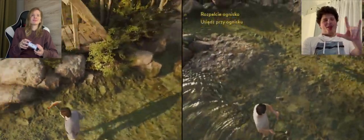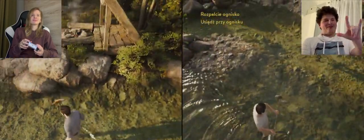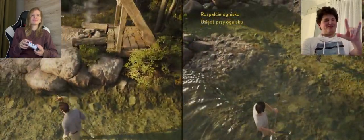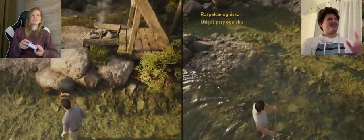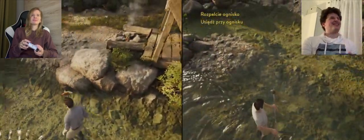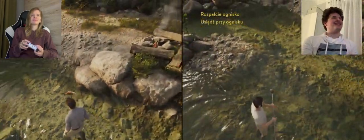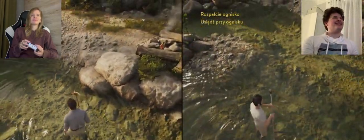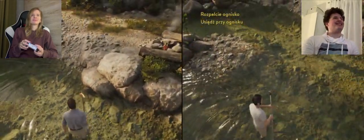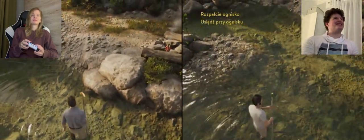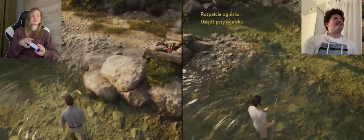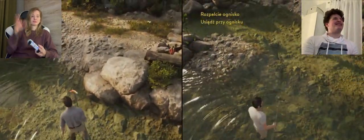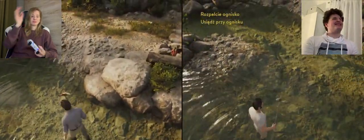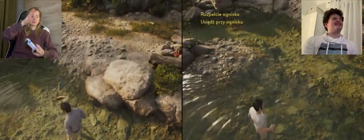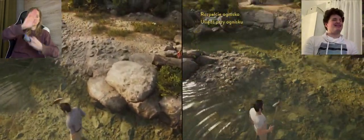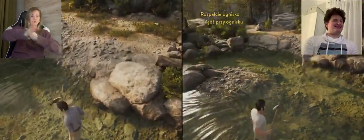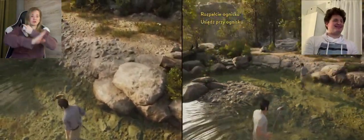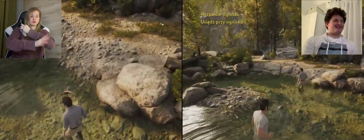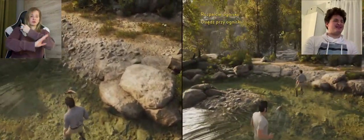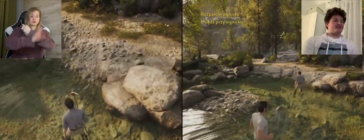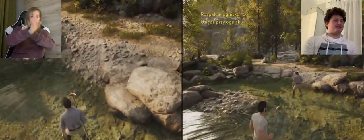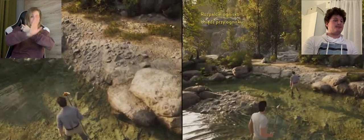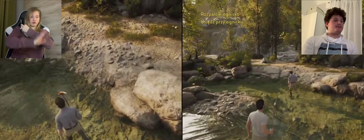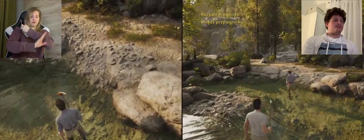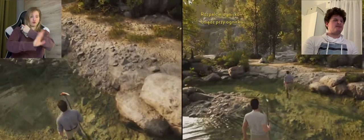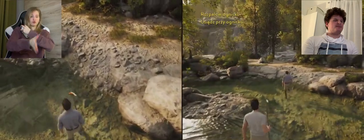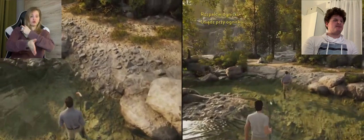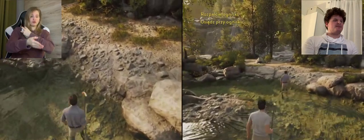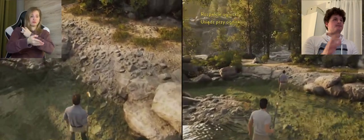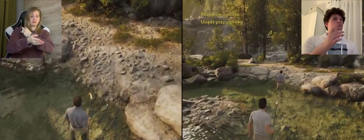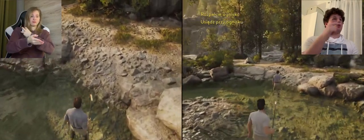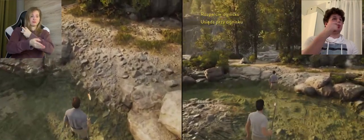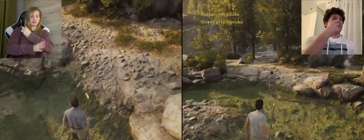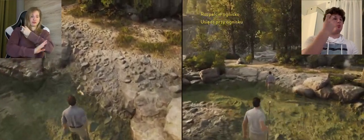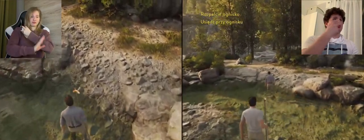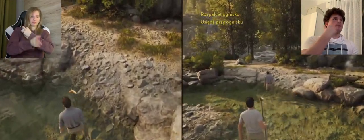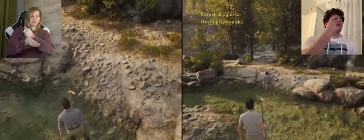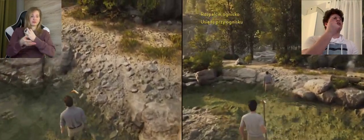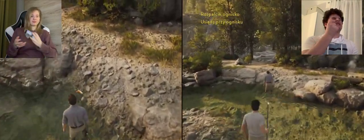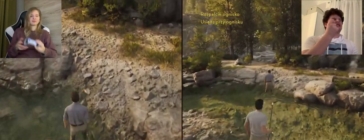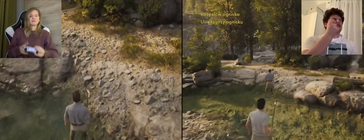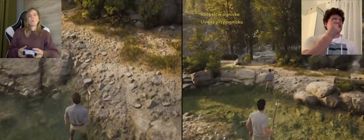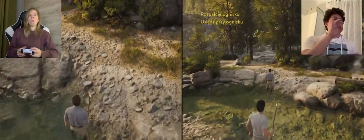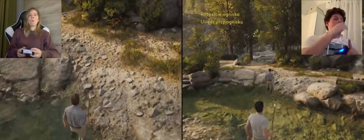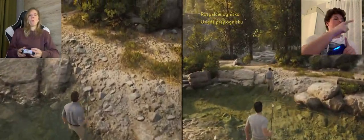A: Thanks sister! I love you K: Have you already harvested a tree? to the fire? A: er, no.